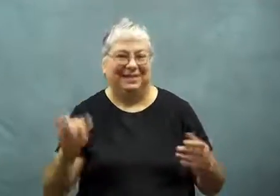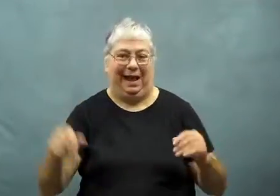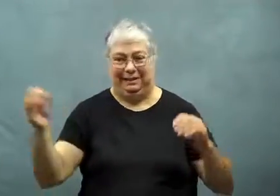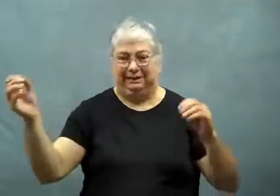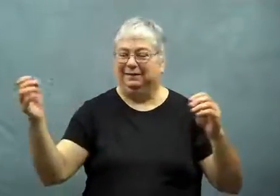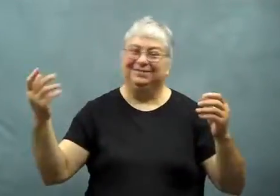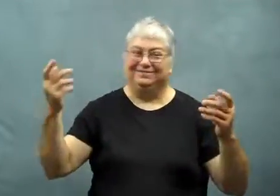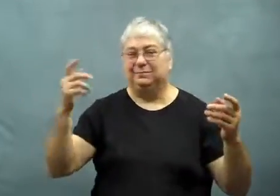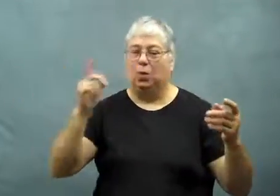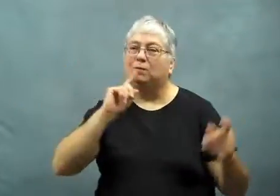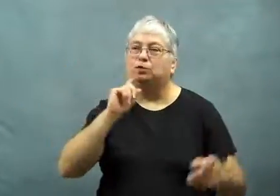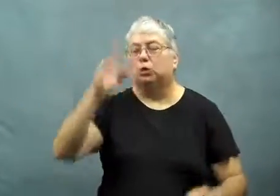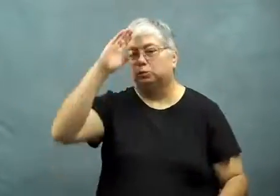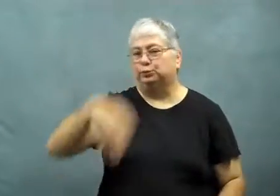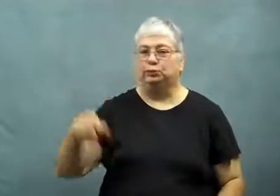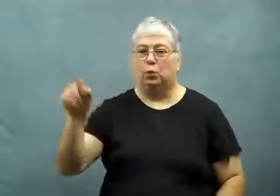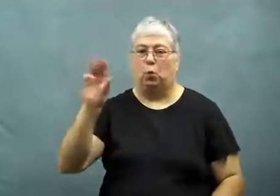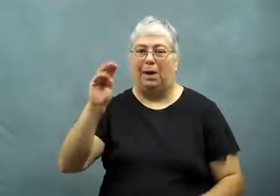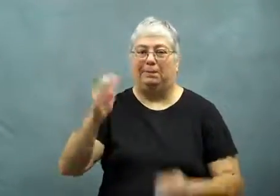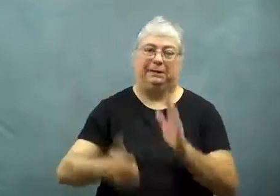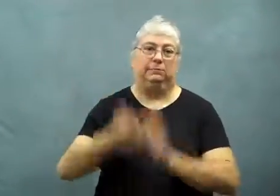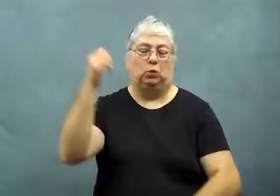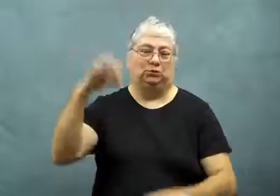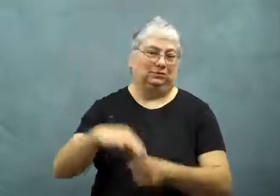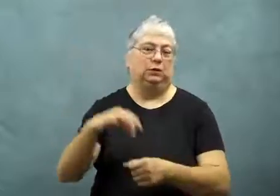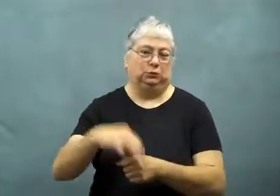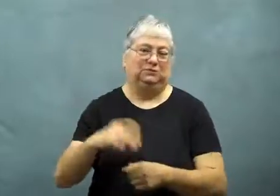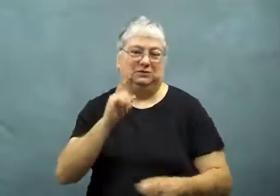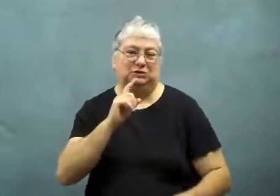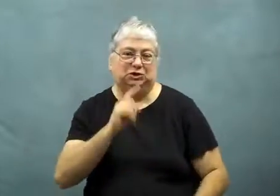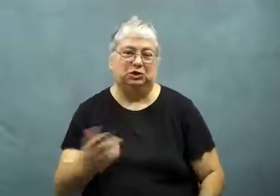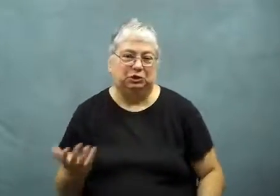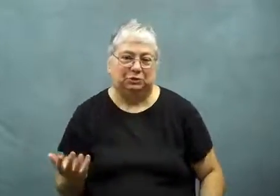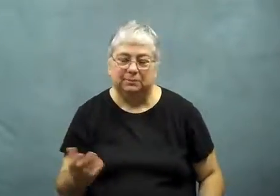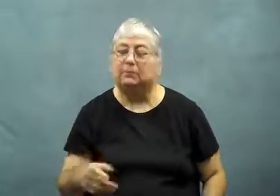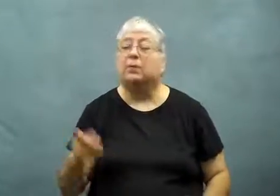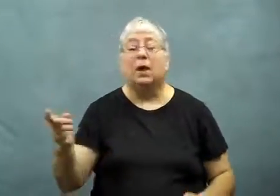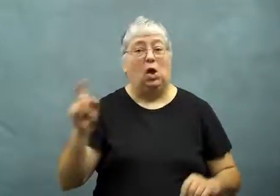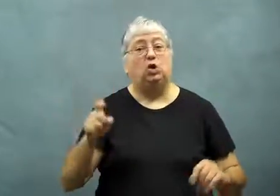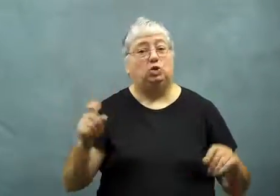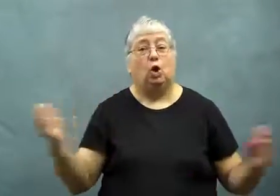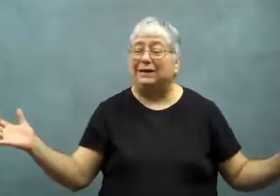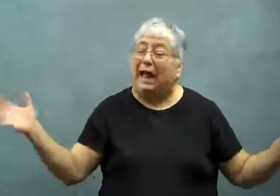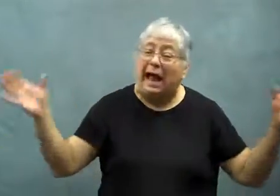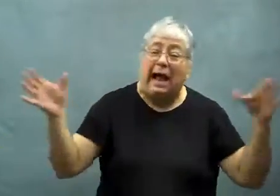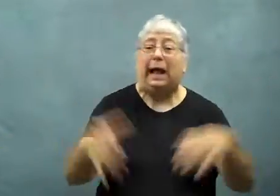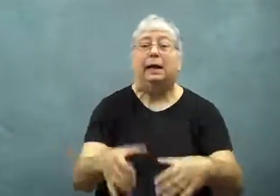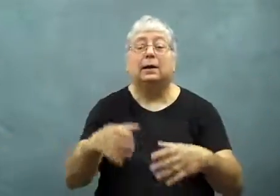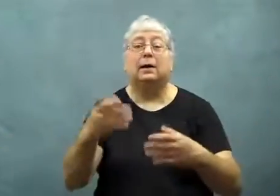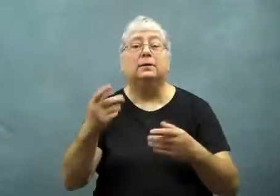So it was a given that Romney had the most votes.